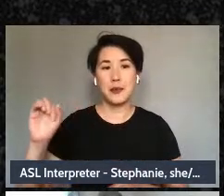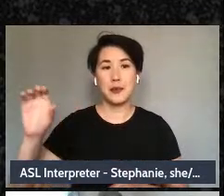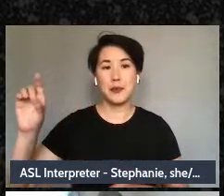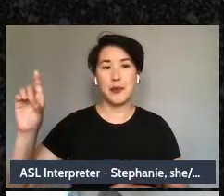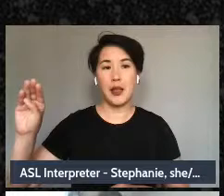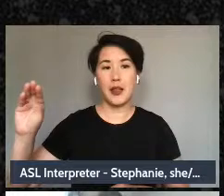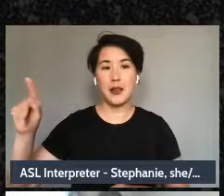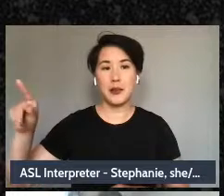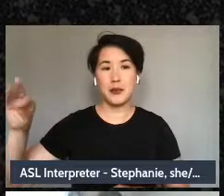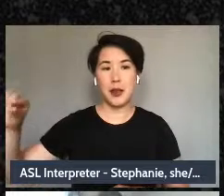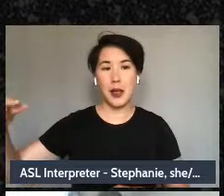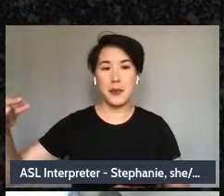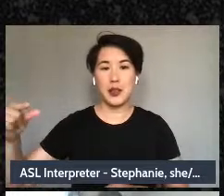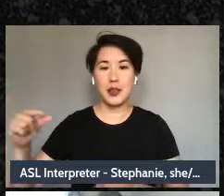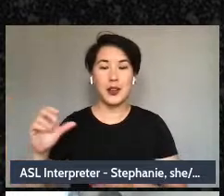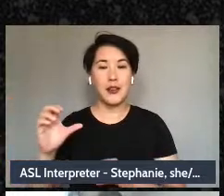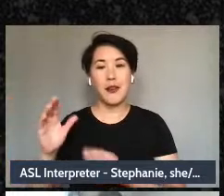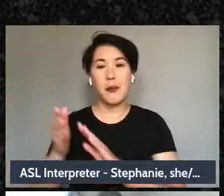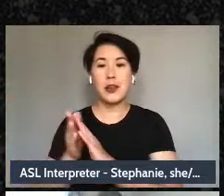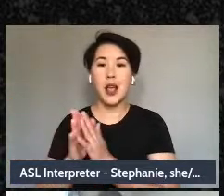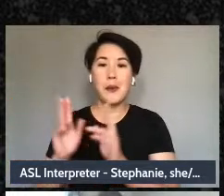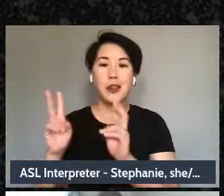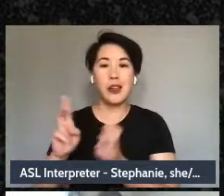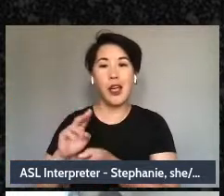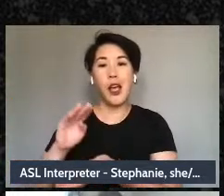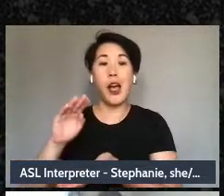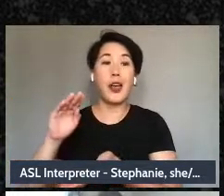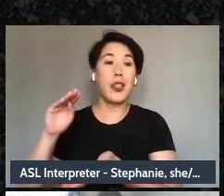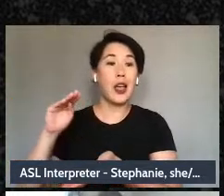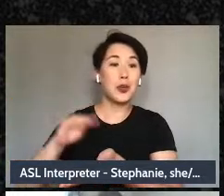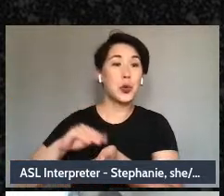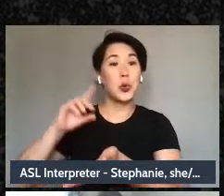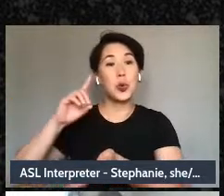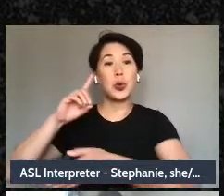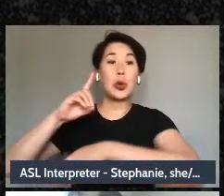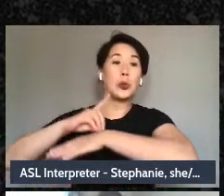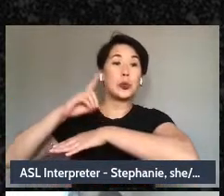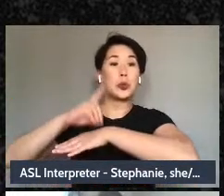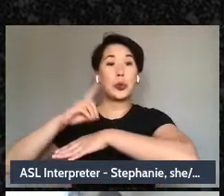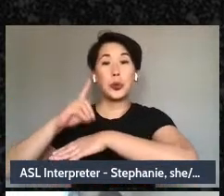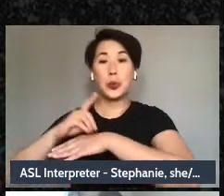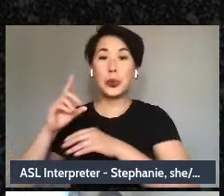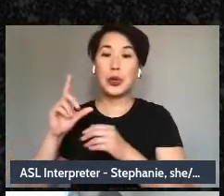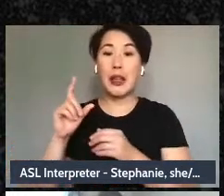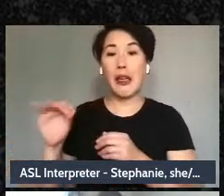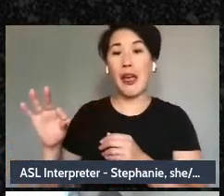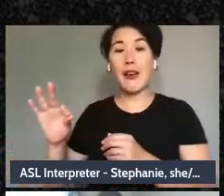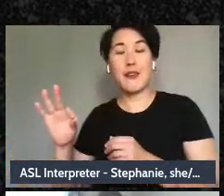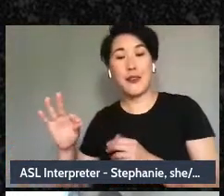of the responsibilized neoliberal self? I do need to stay tuned up, and productive,